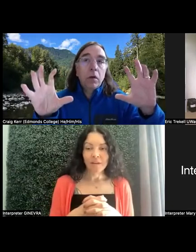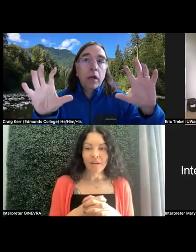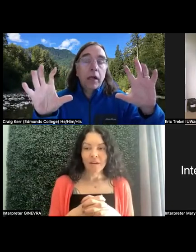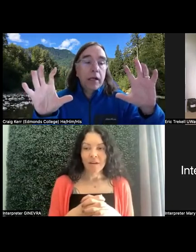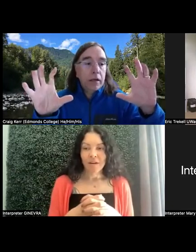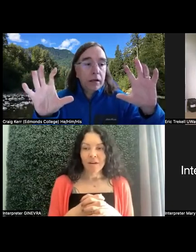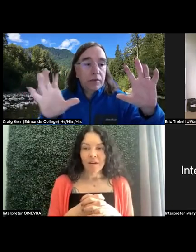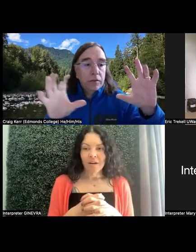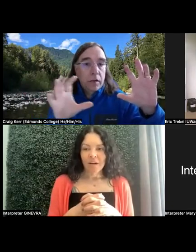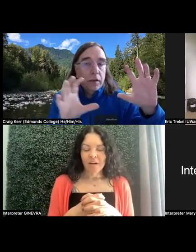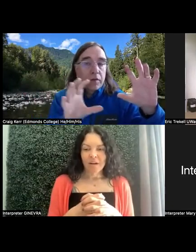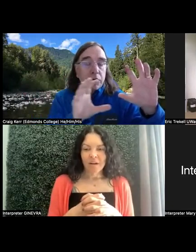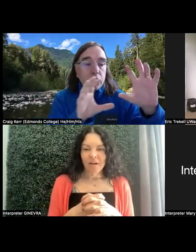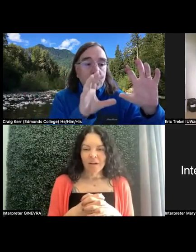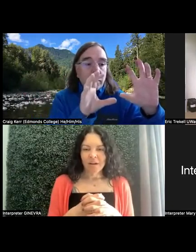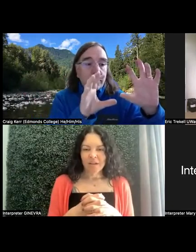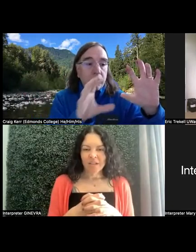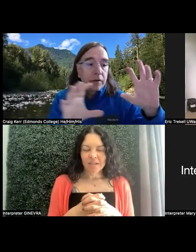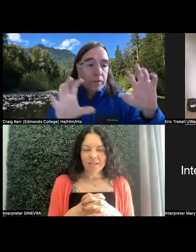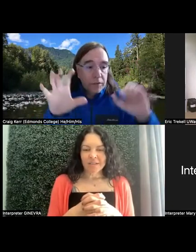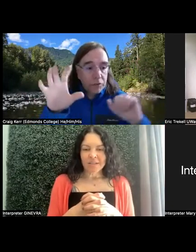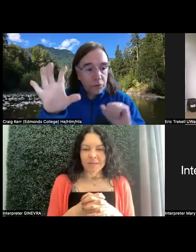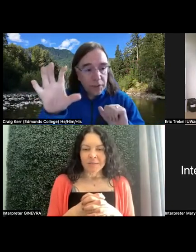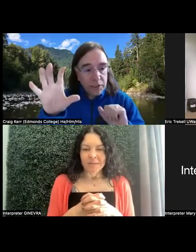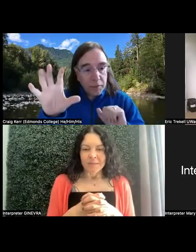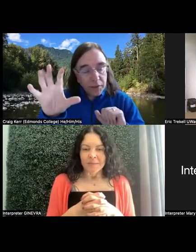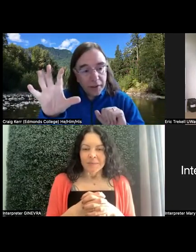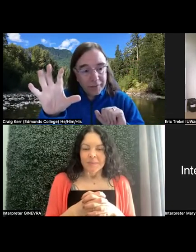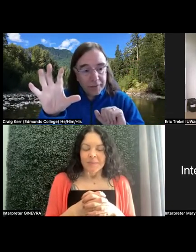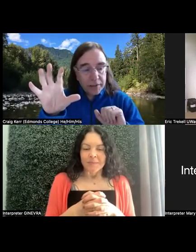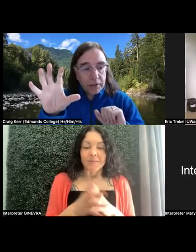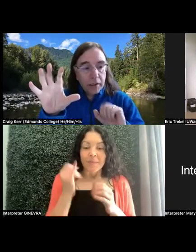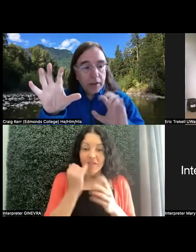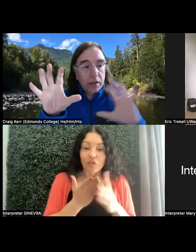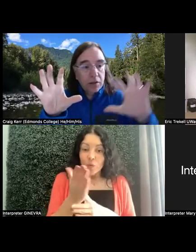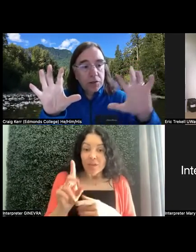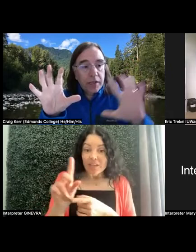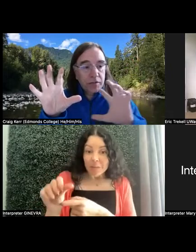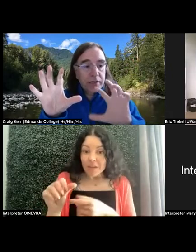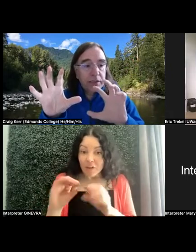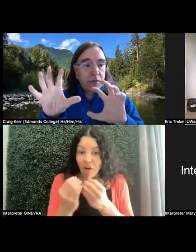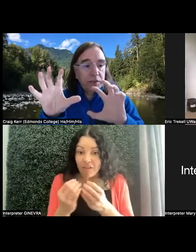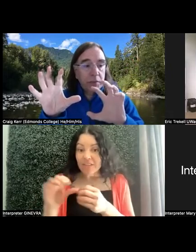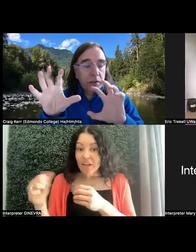And if it's through the disability office, and then another student asked for that same flexibility,